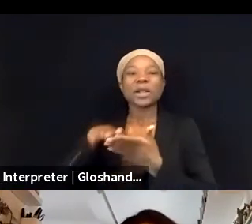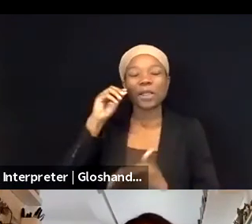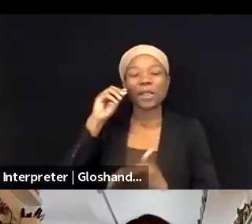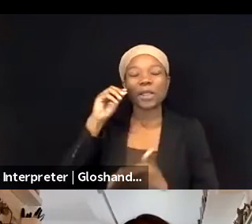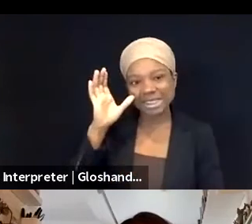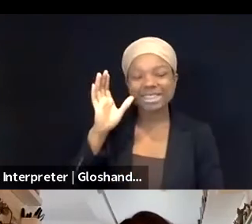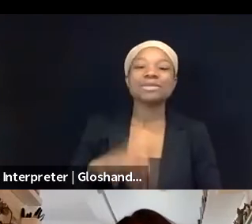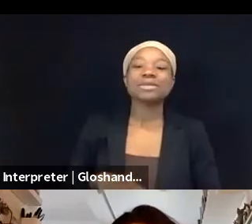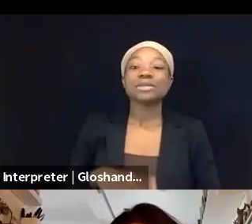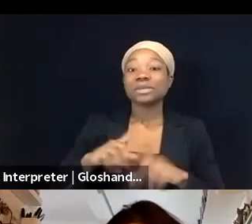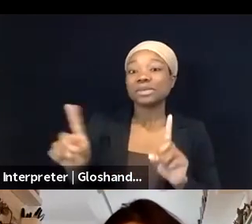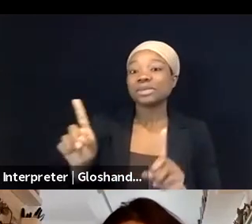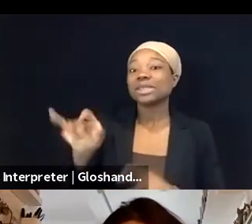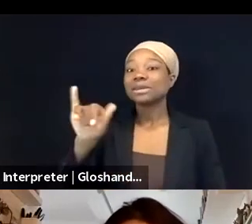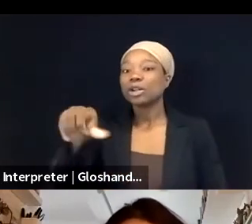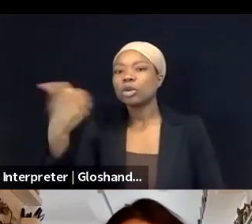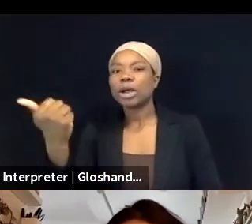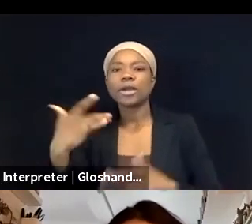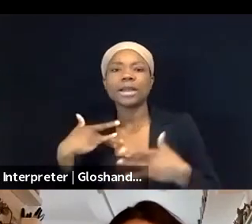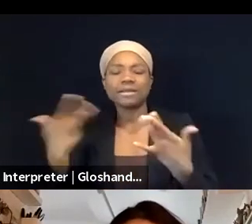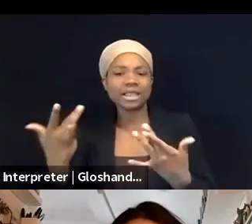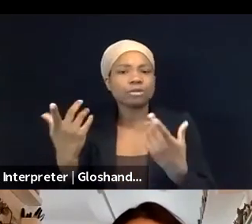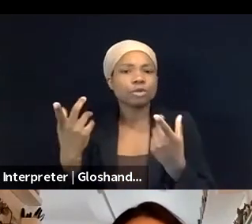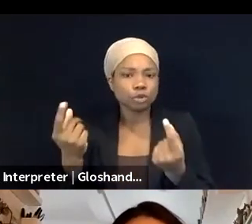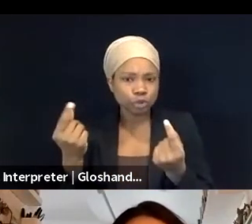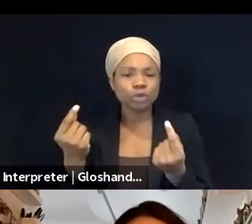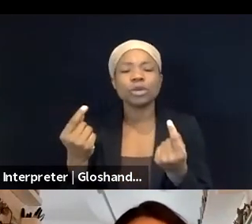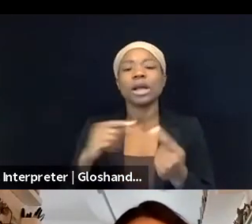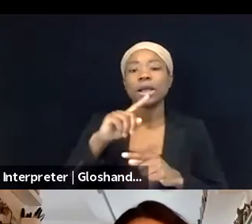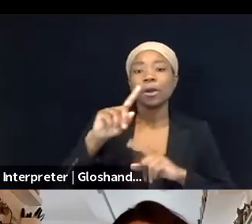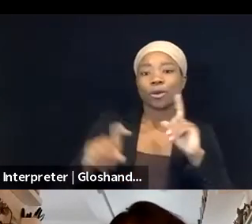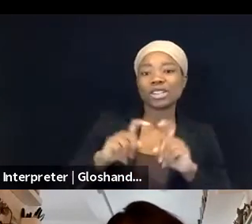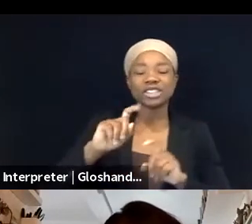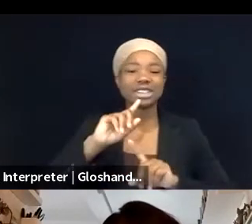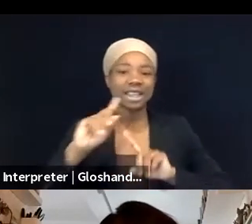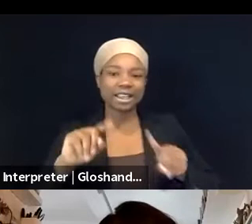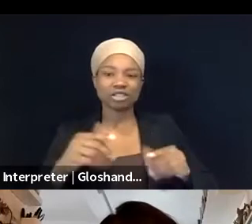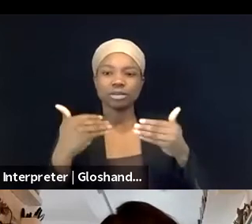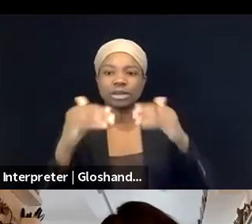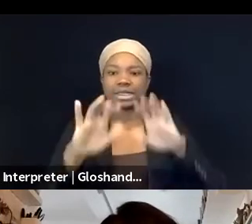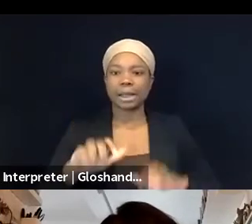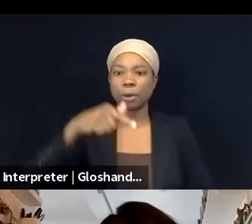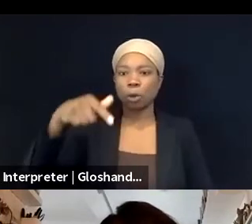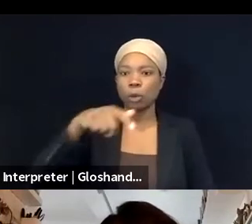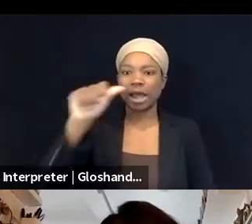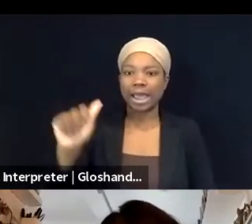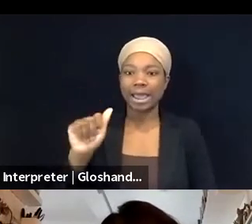and although we have such amazing panelists that we may only have time for one or two questions,